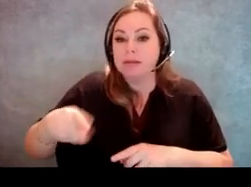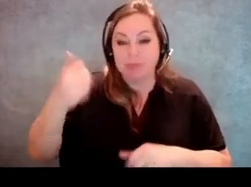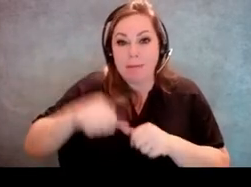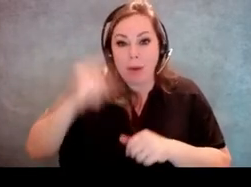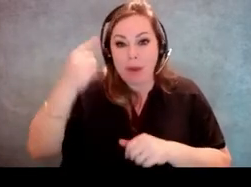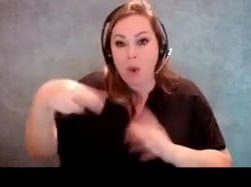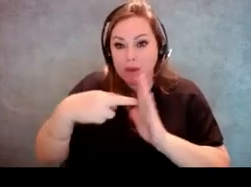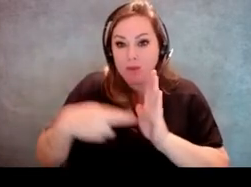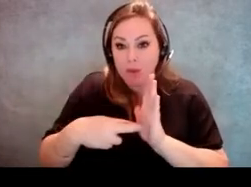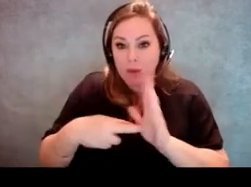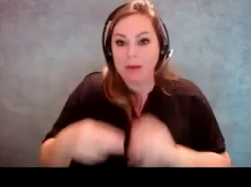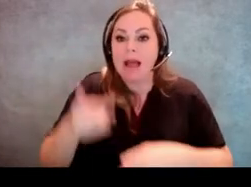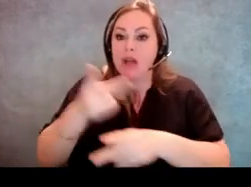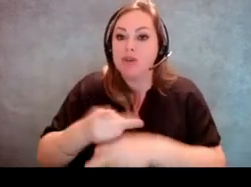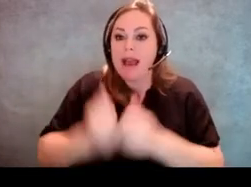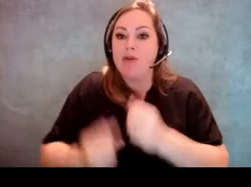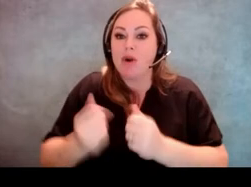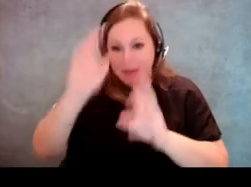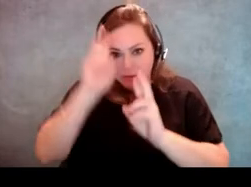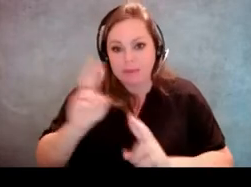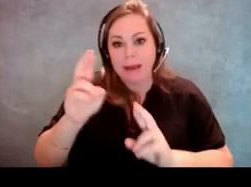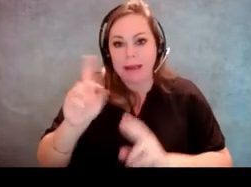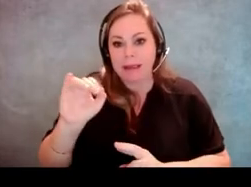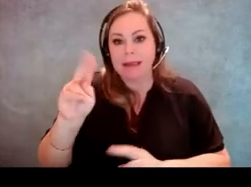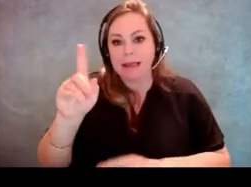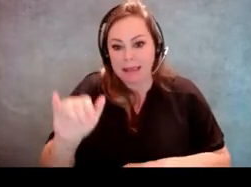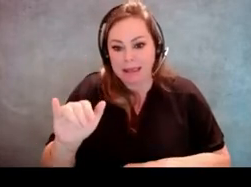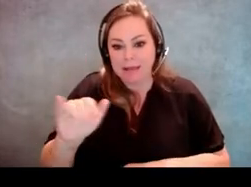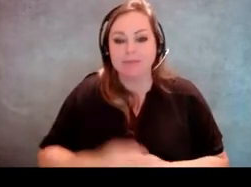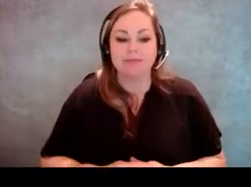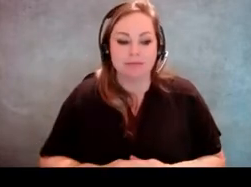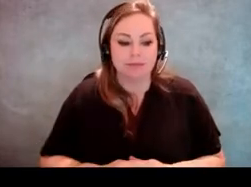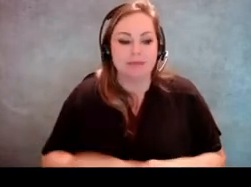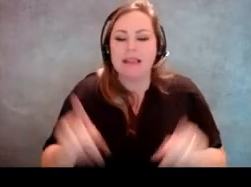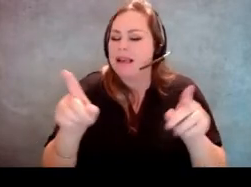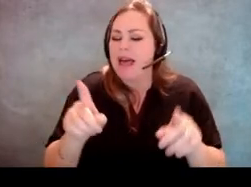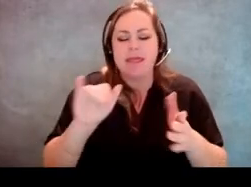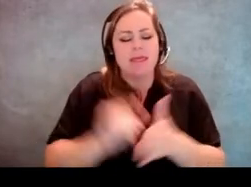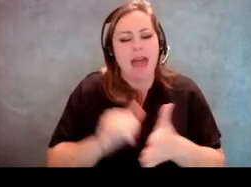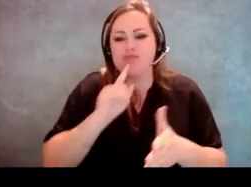basically treat everybody with dignity and respect. That goes a long way and I think everybody